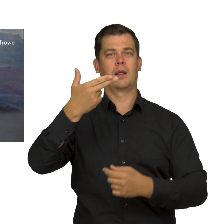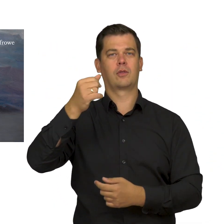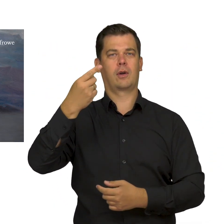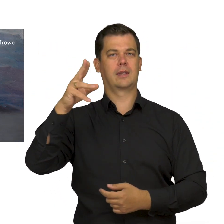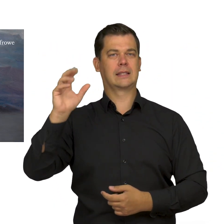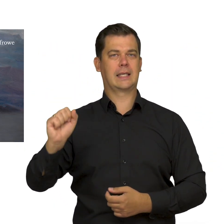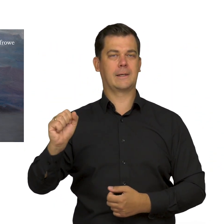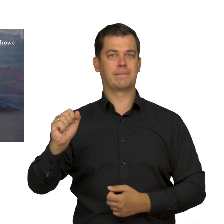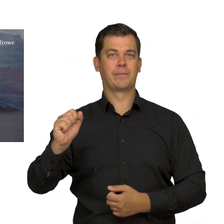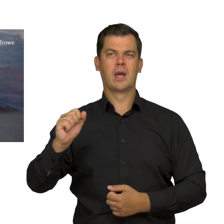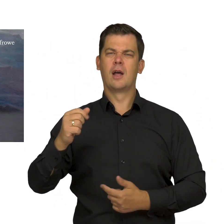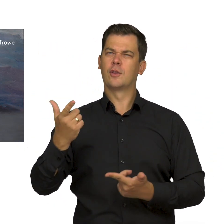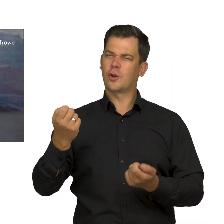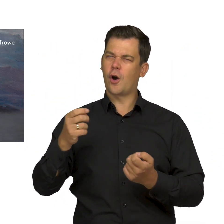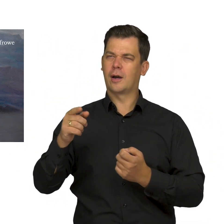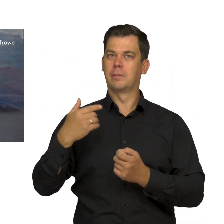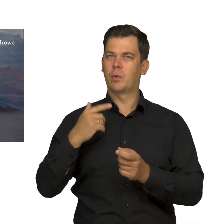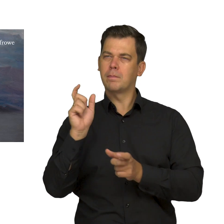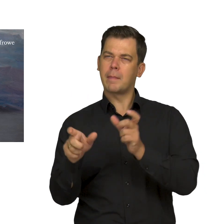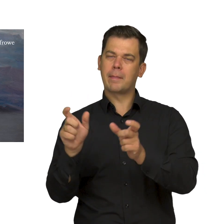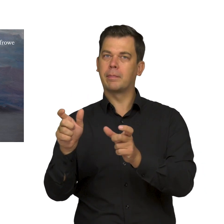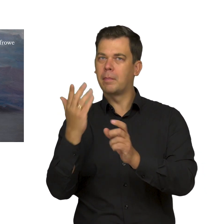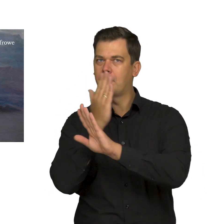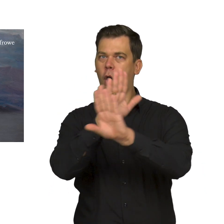Certain tropes I have tried to show today